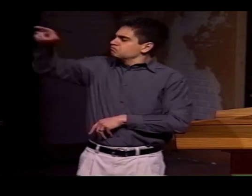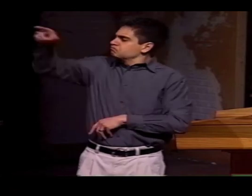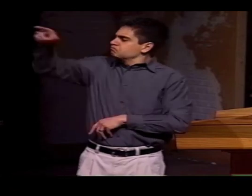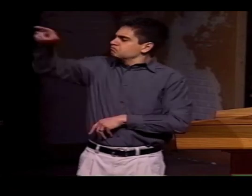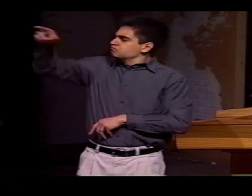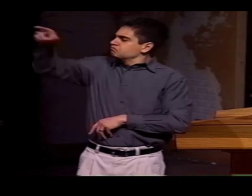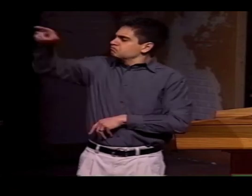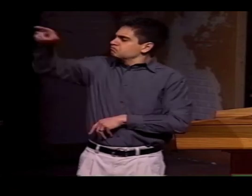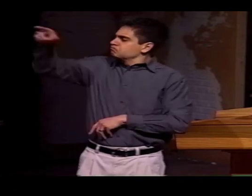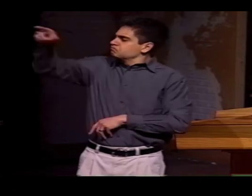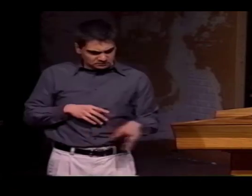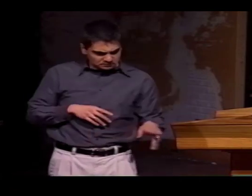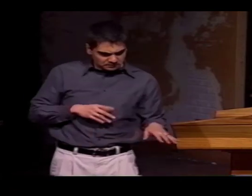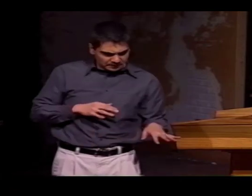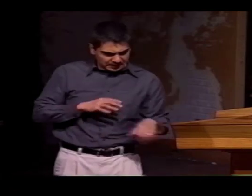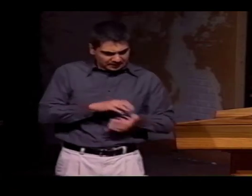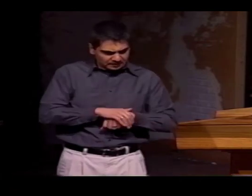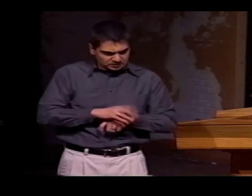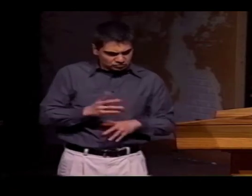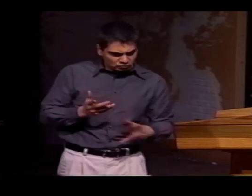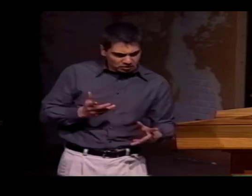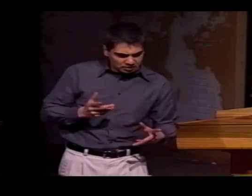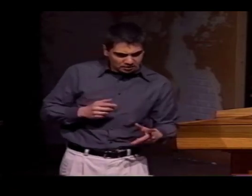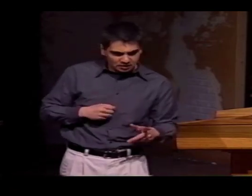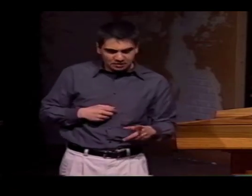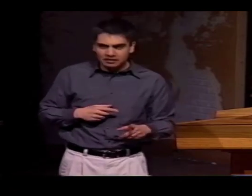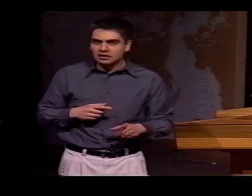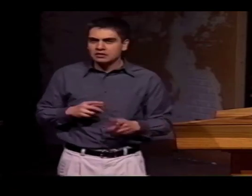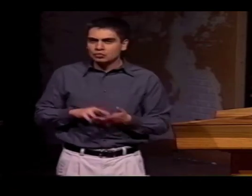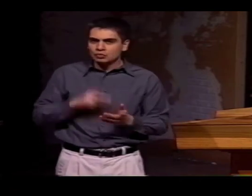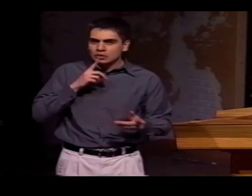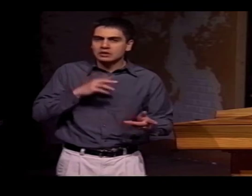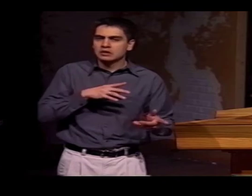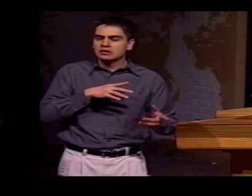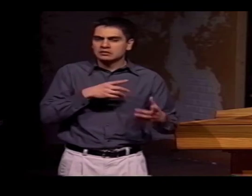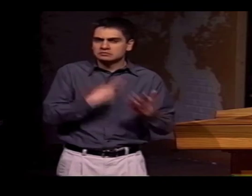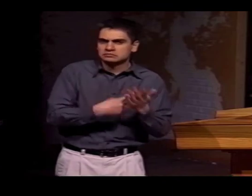AND THE RESPONSE WAS, "I LEARNED ENGLISH OVER THERE."